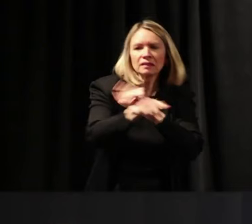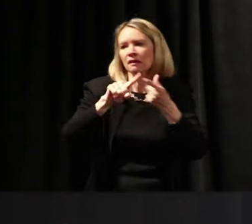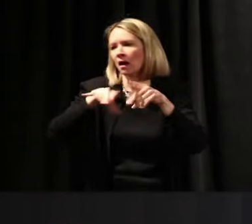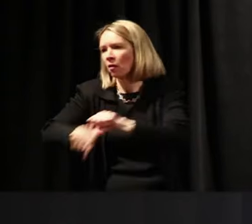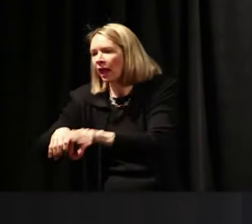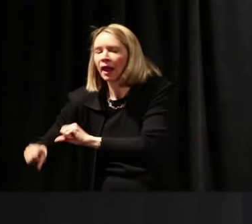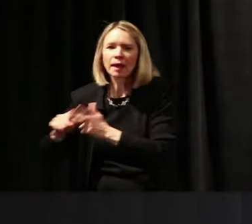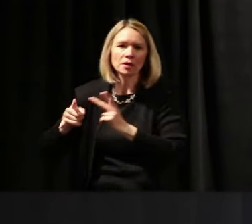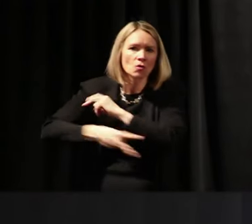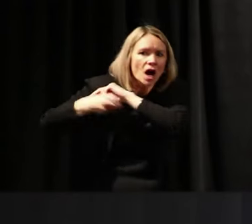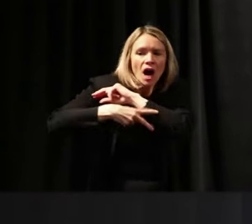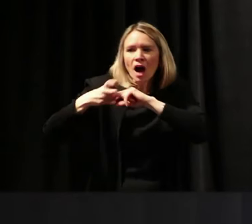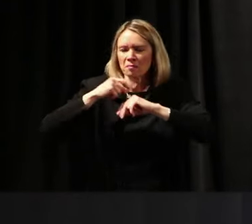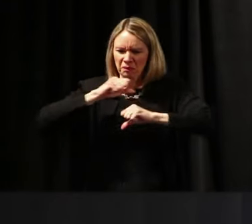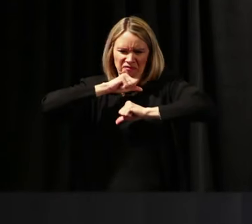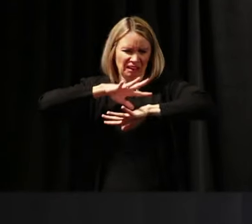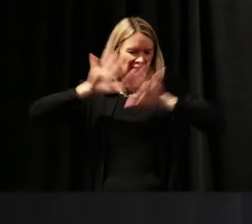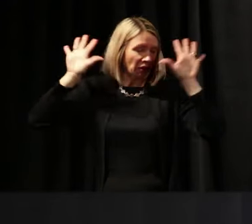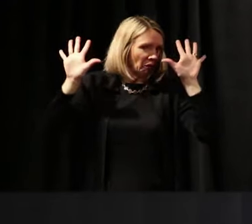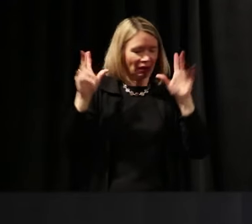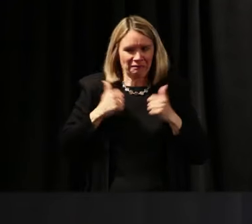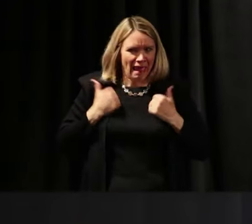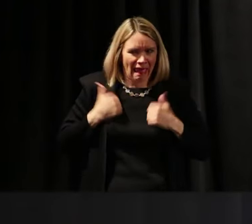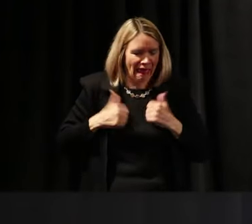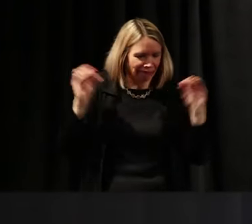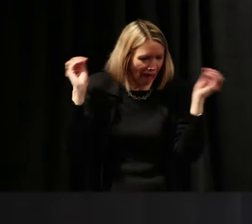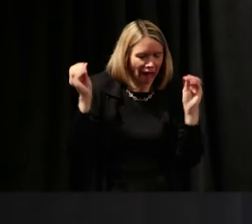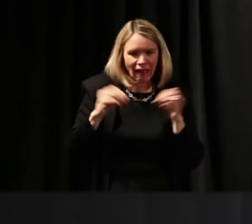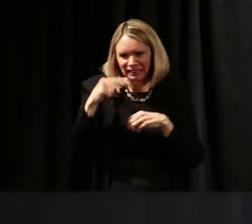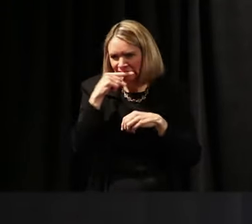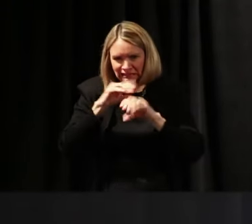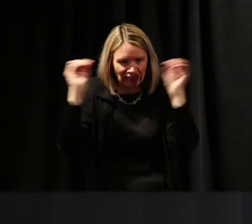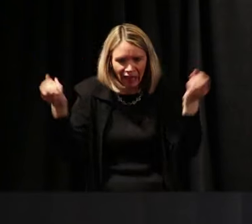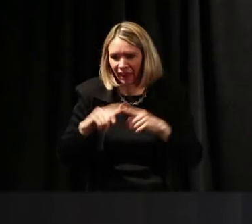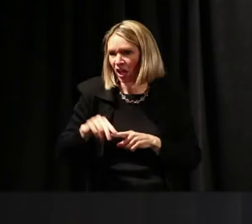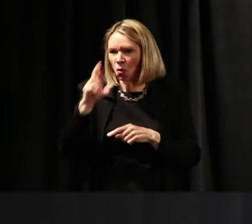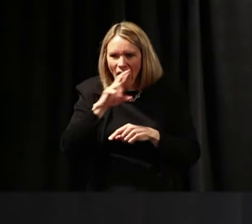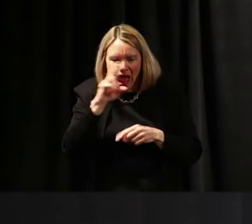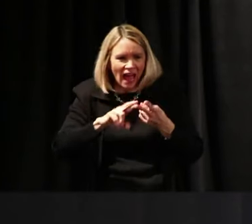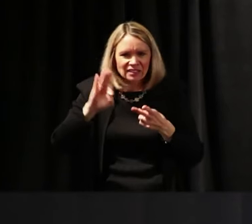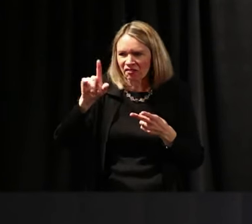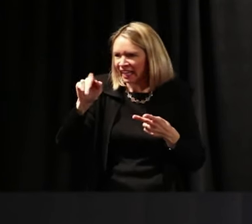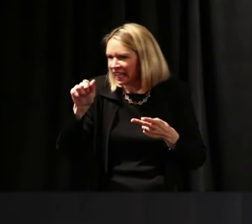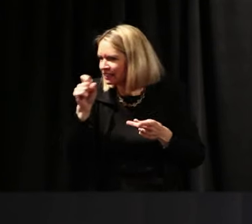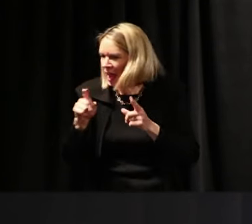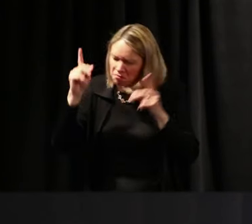and people were dirty, they didn't take baths, and they had rats and fleas